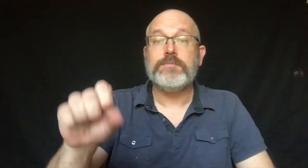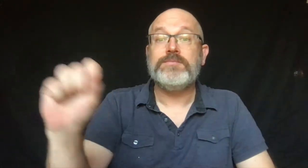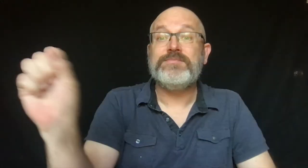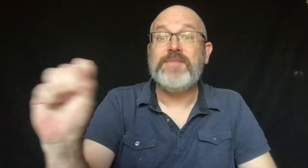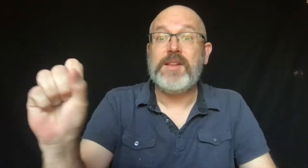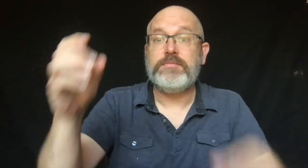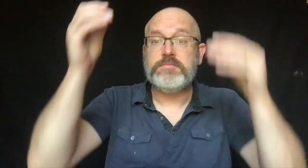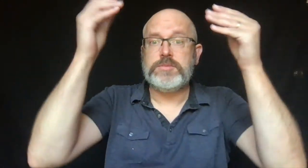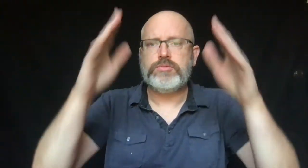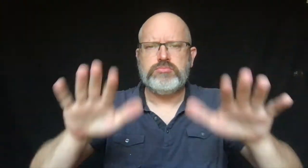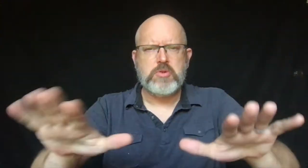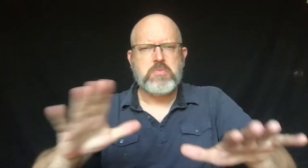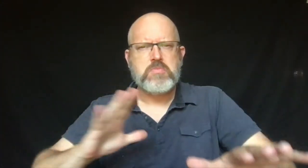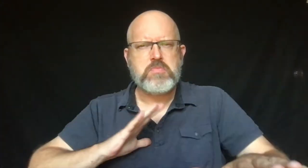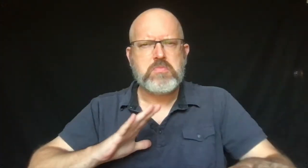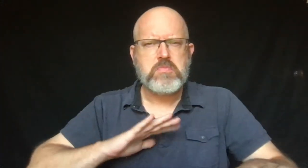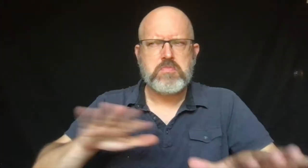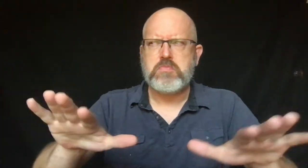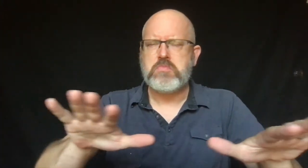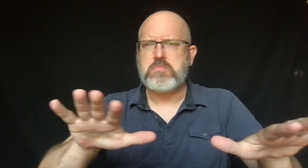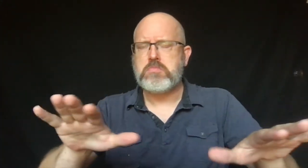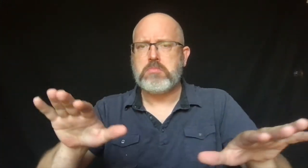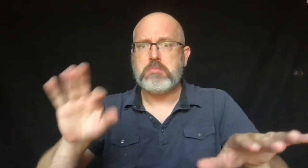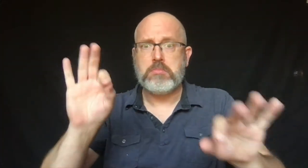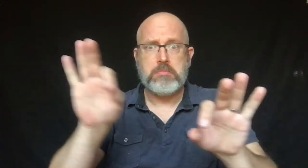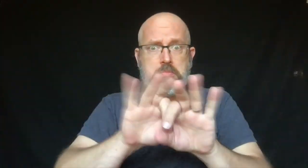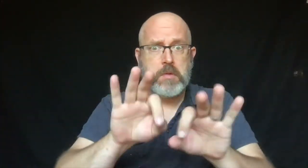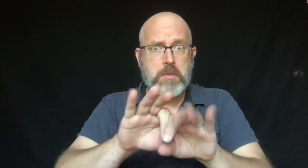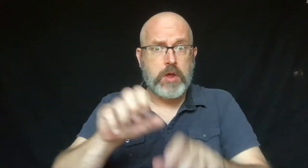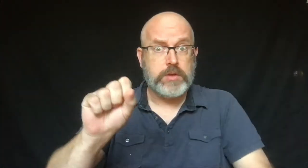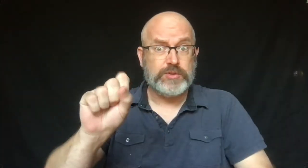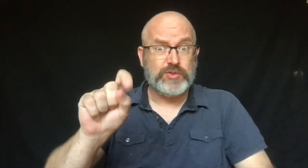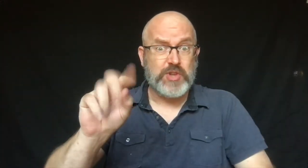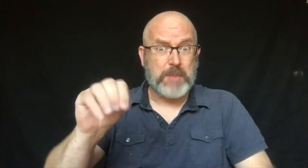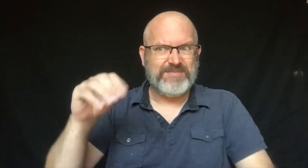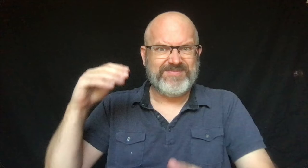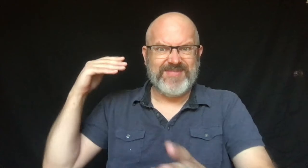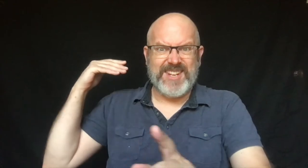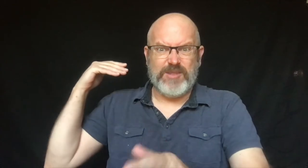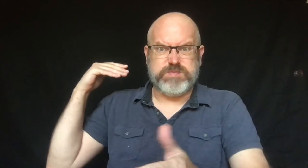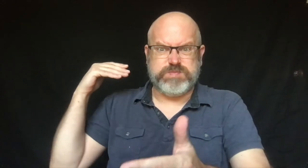Sam's teacher said that right now they were fine,